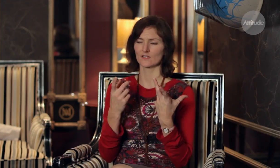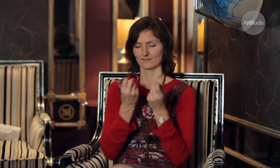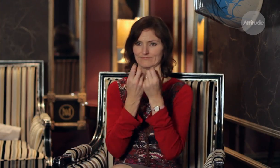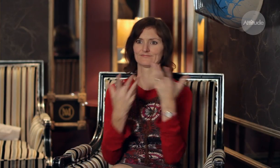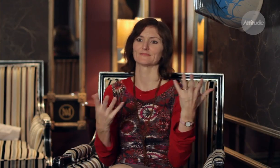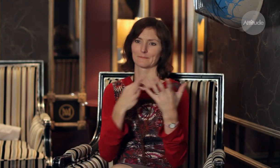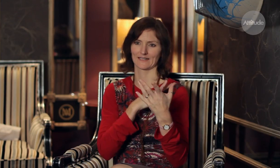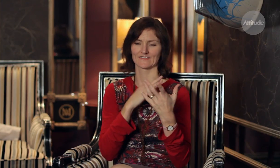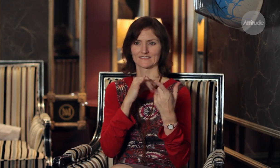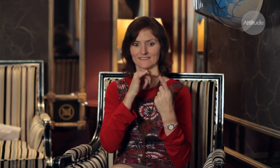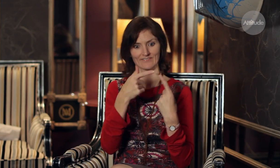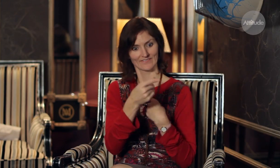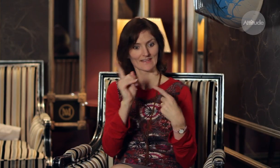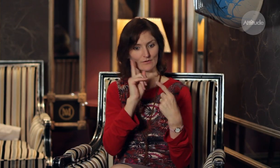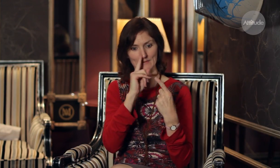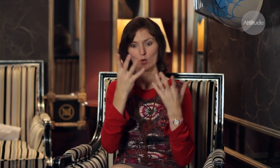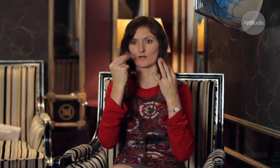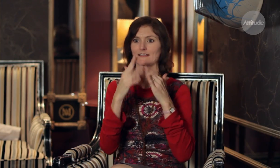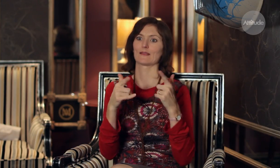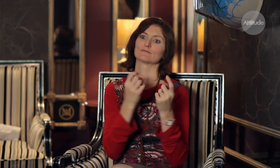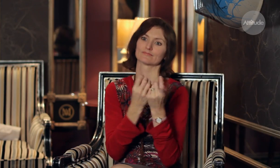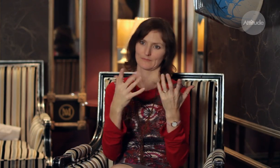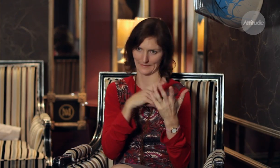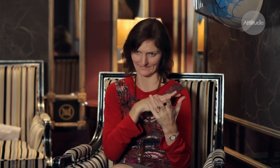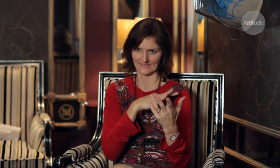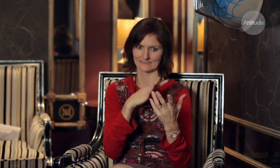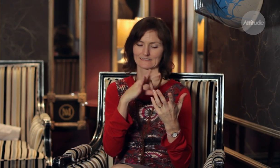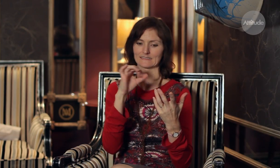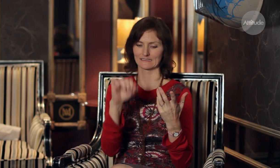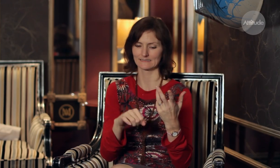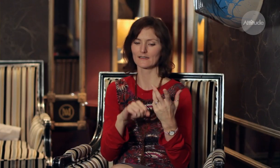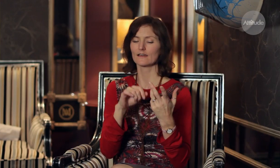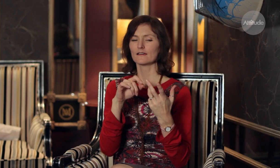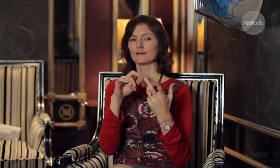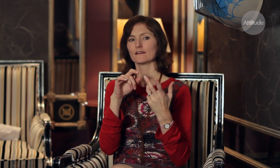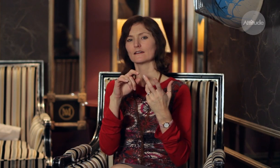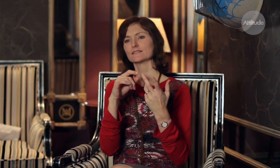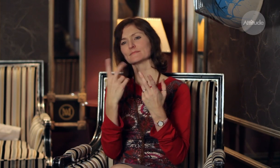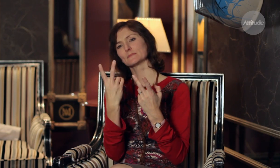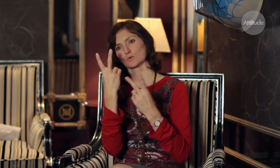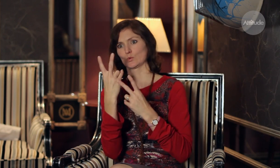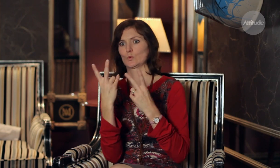I think there are lots of incentives and benefits for hearing people learning sign language.